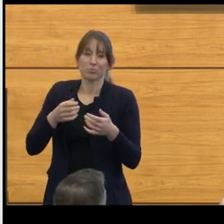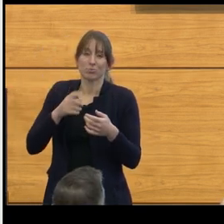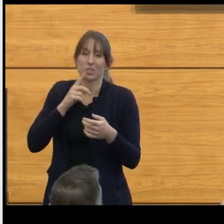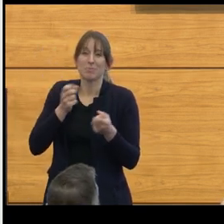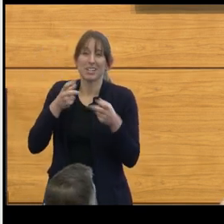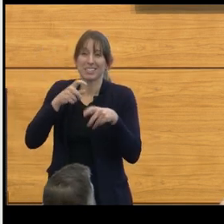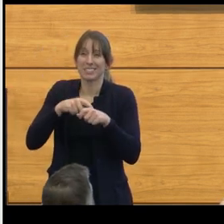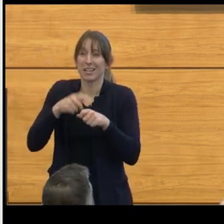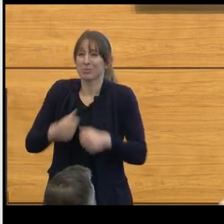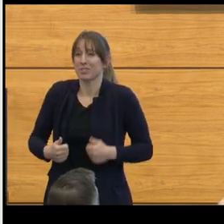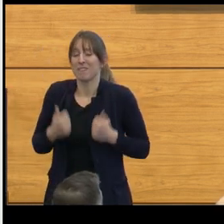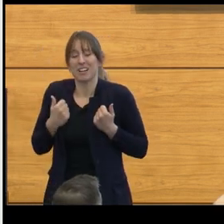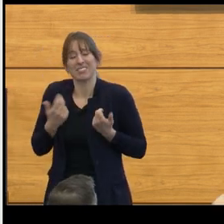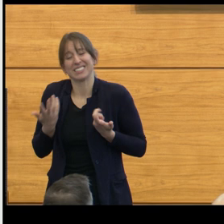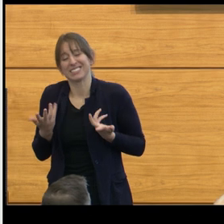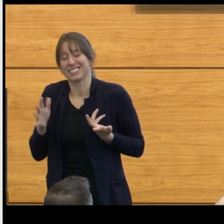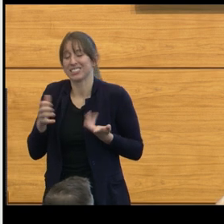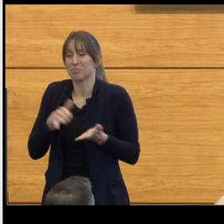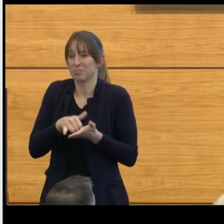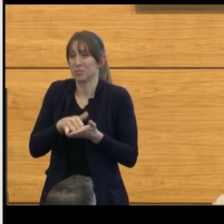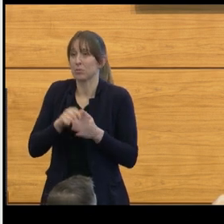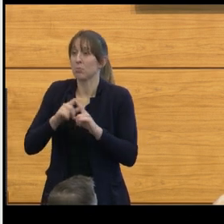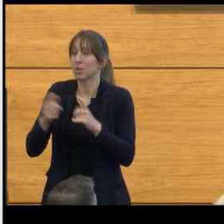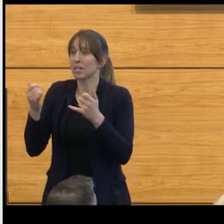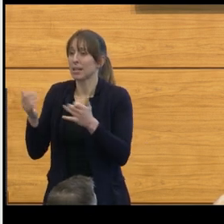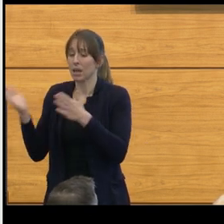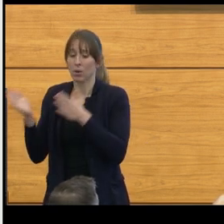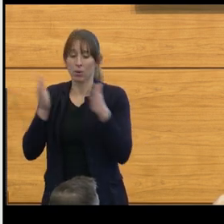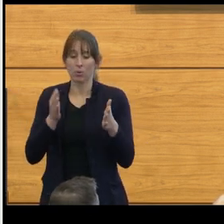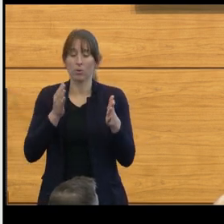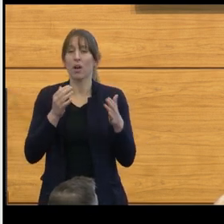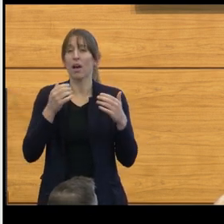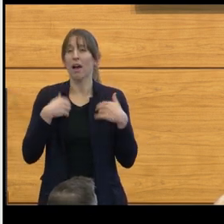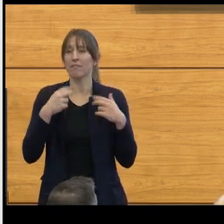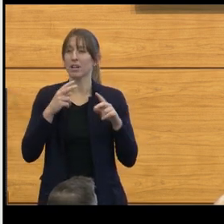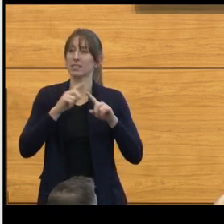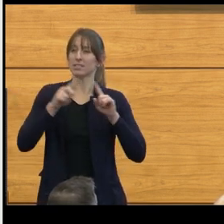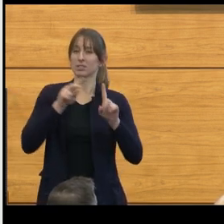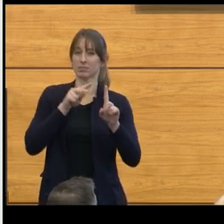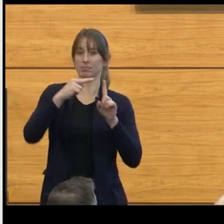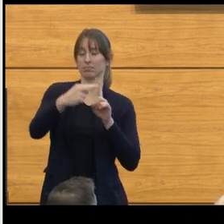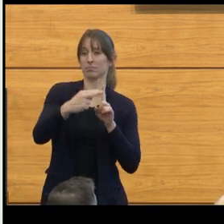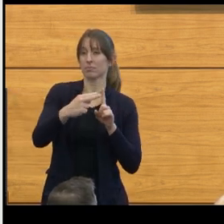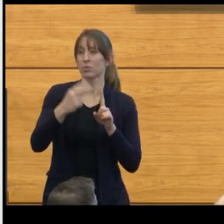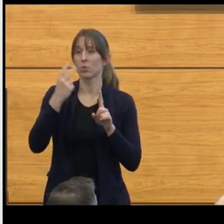You look here again, we looked at IDH mutation. We've looked at the various chromosomal